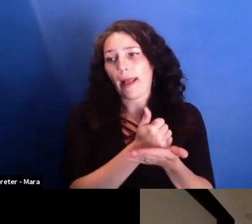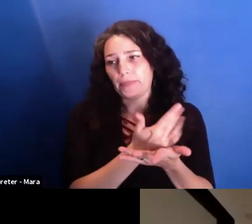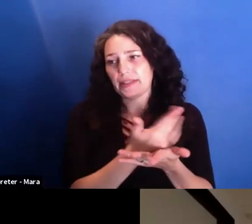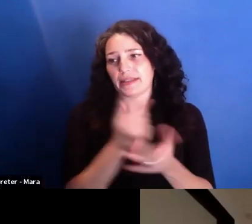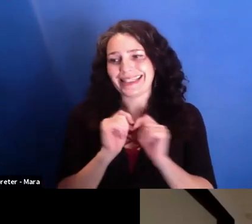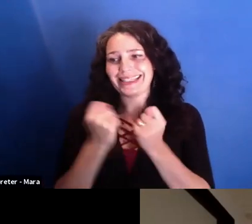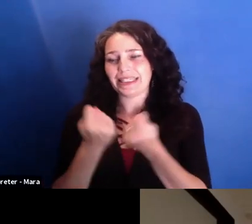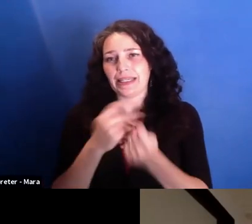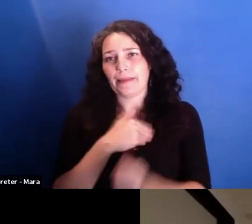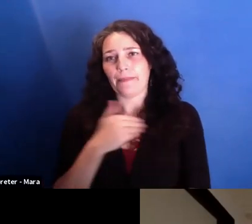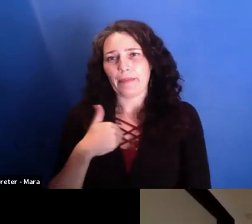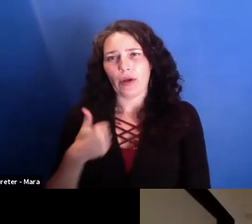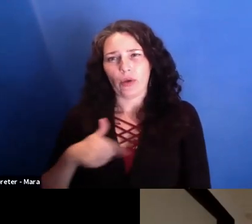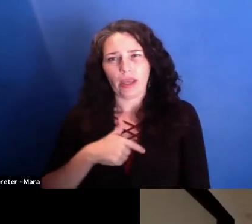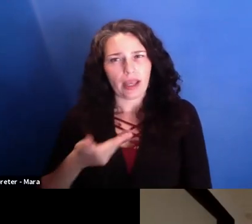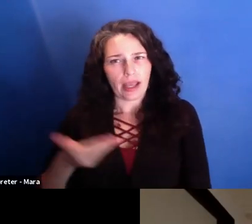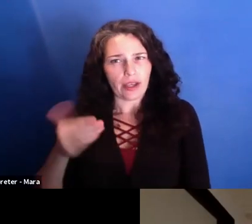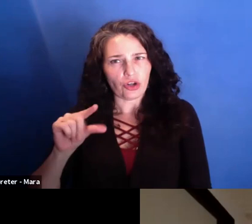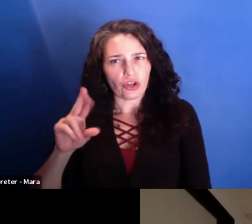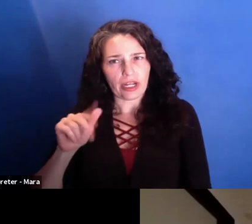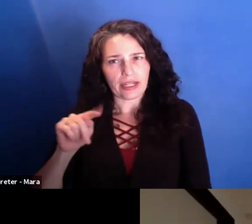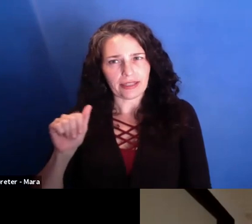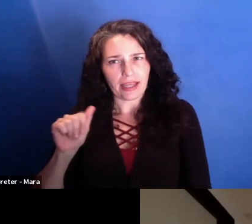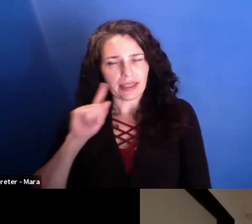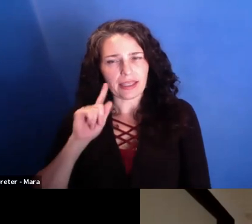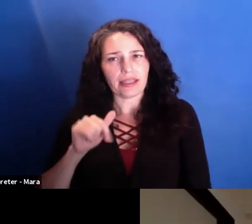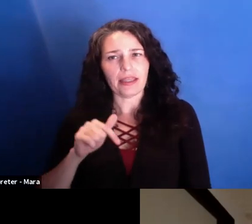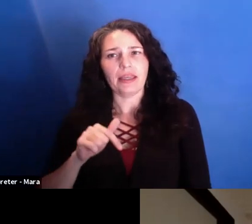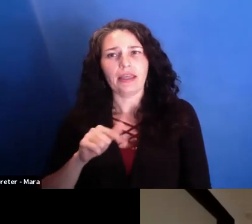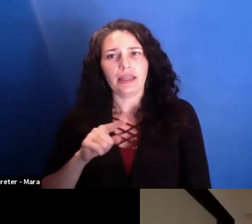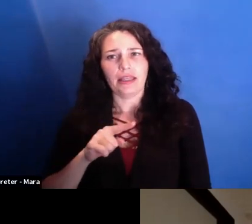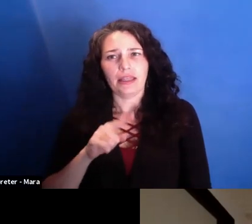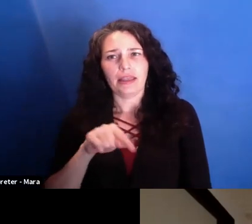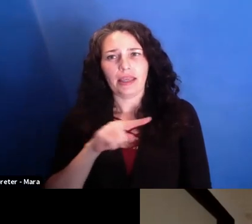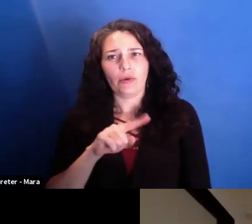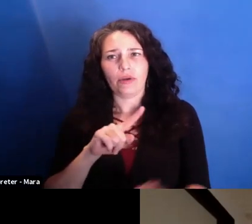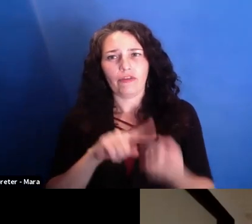Grecea, who came onto the team. He was friends with the band. They shared a studio.